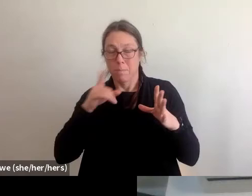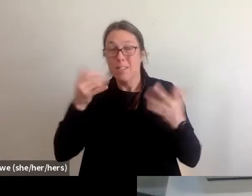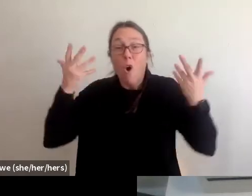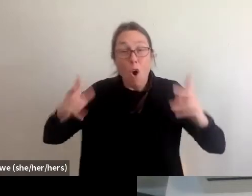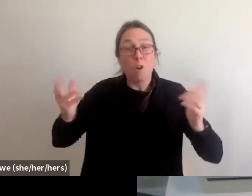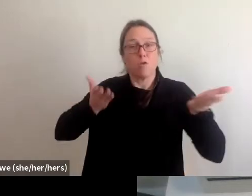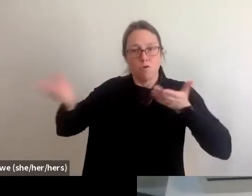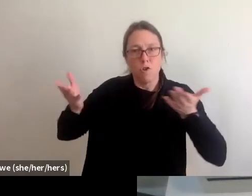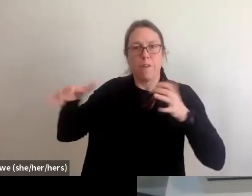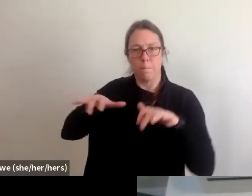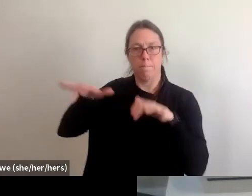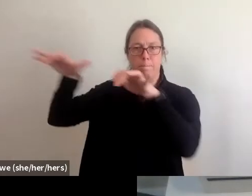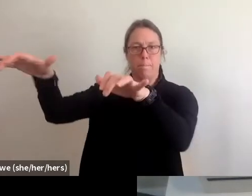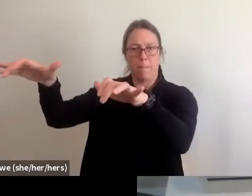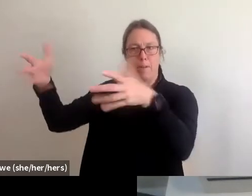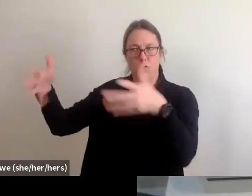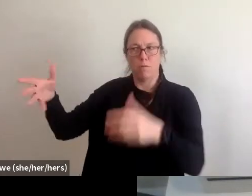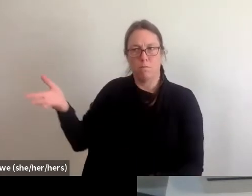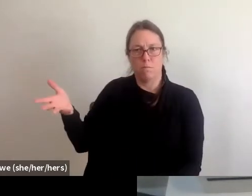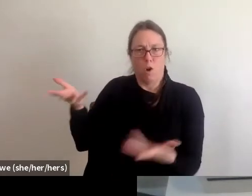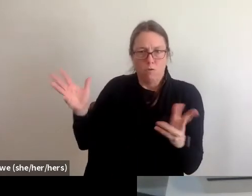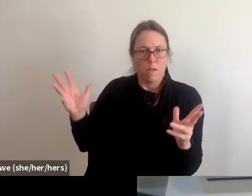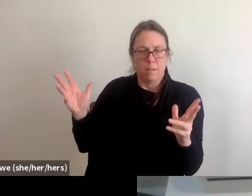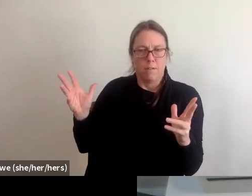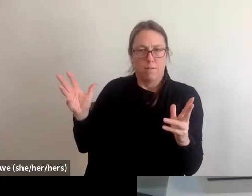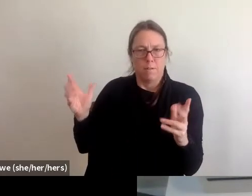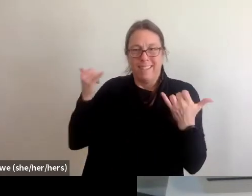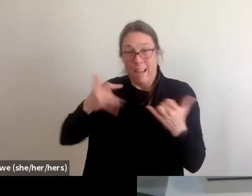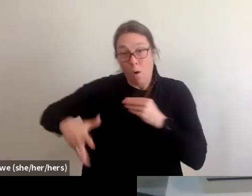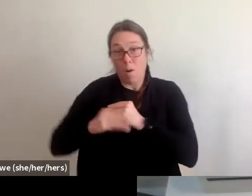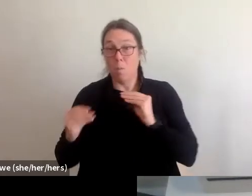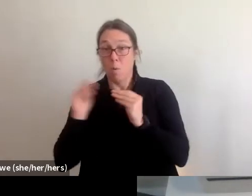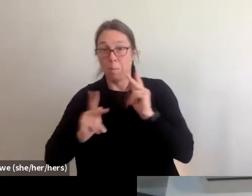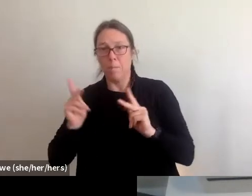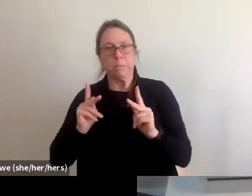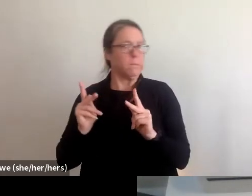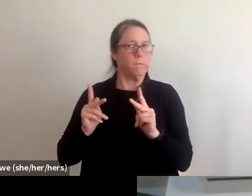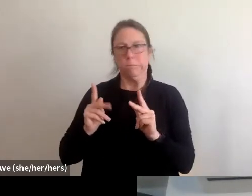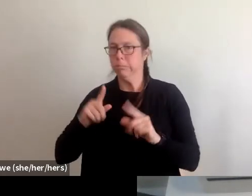that they were initially dealing with prior to the disaster. So it's really tough